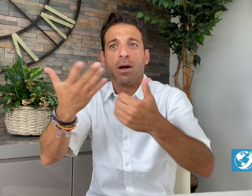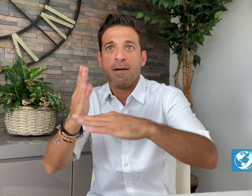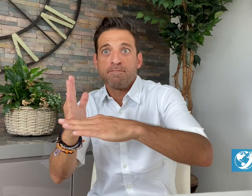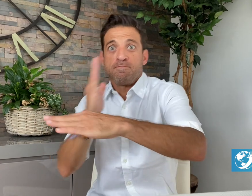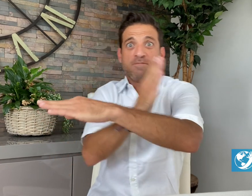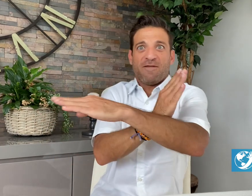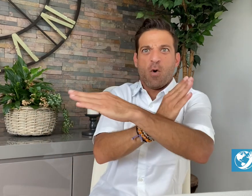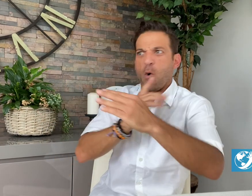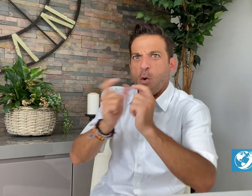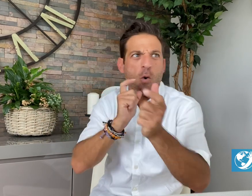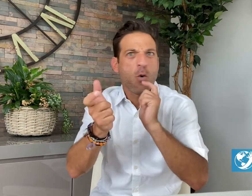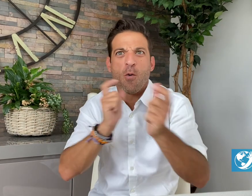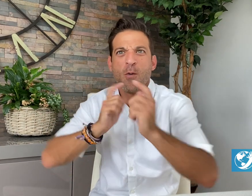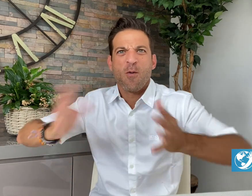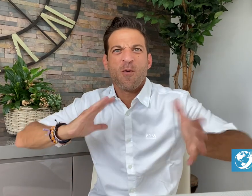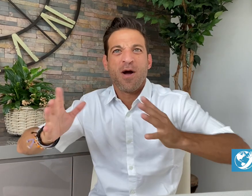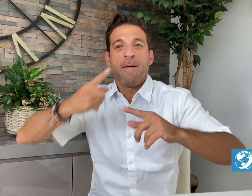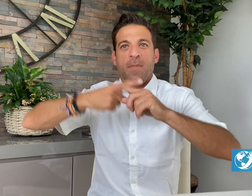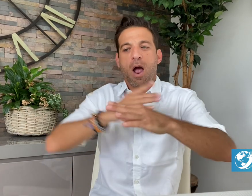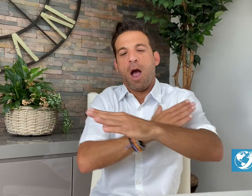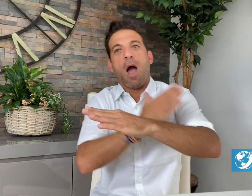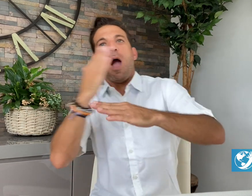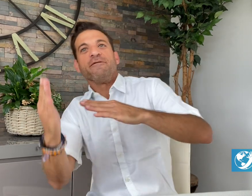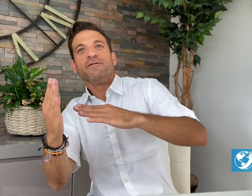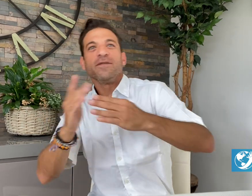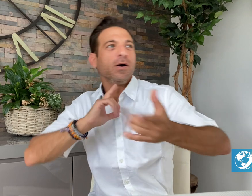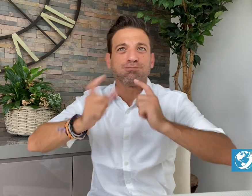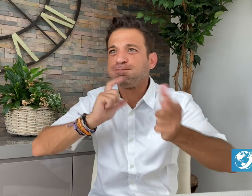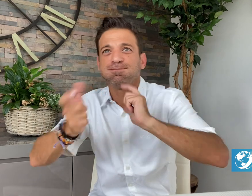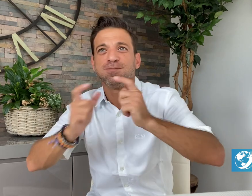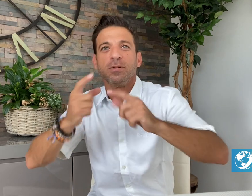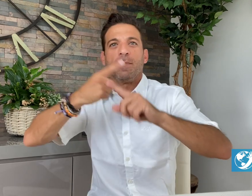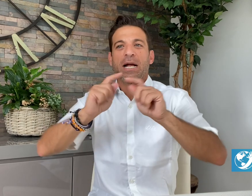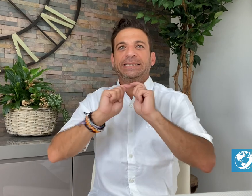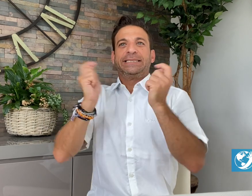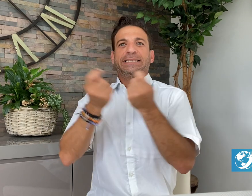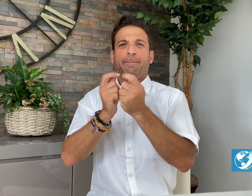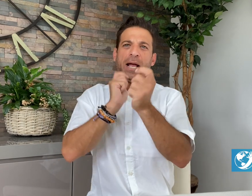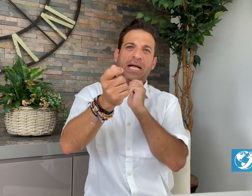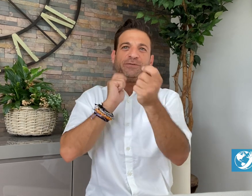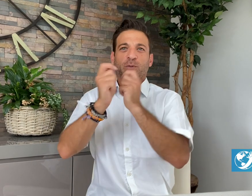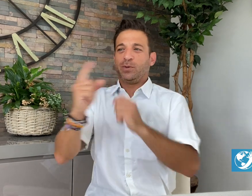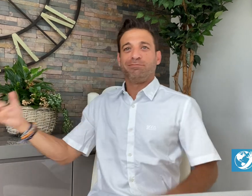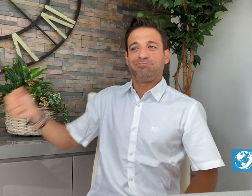for their pre-game and post-game briefings and team interviews.